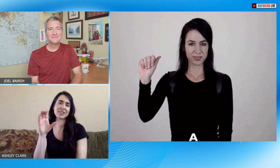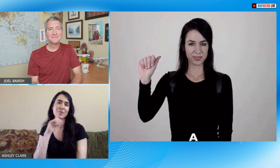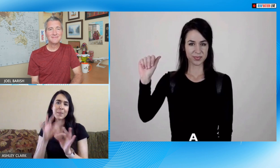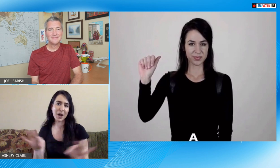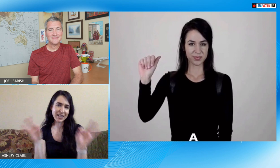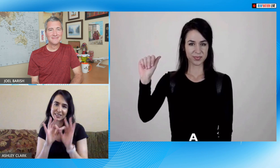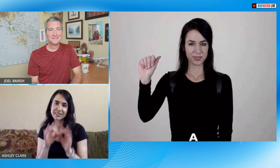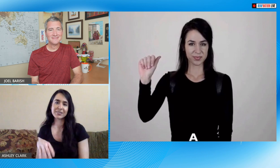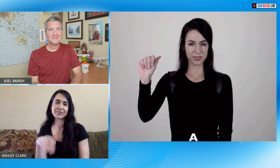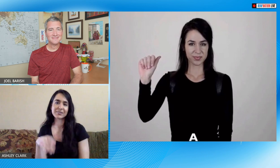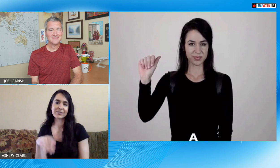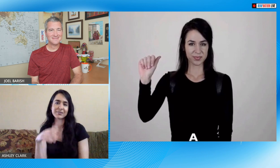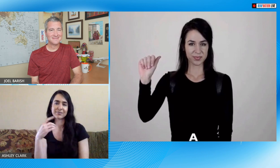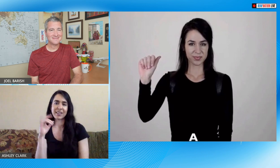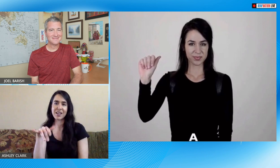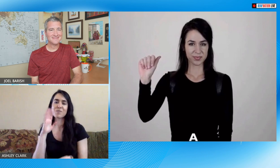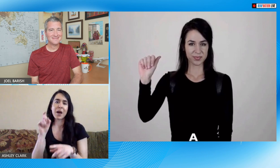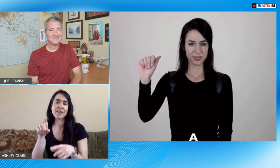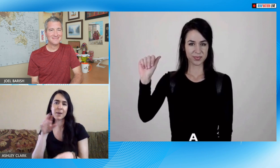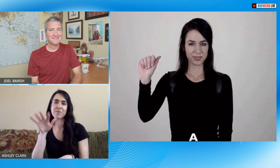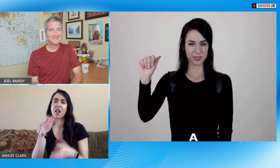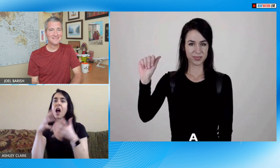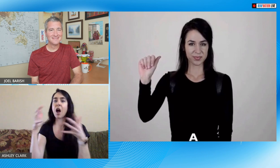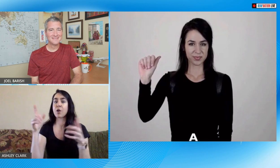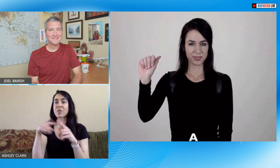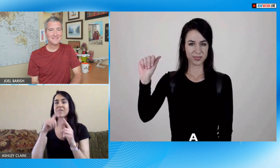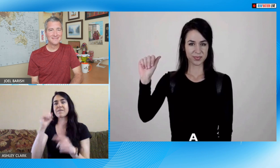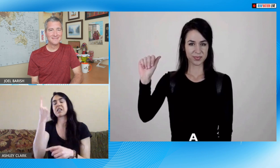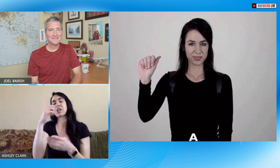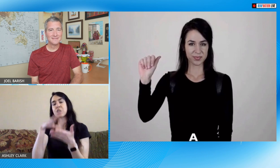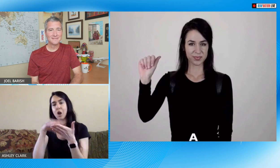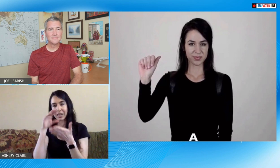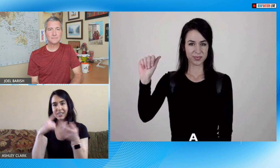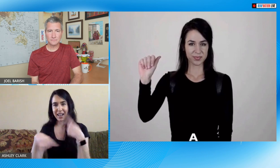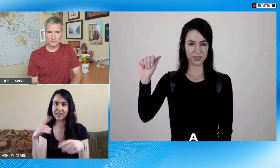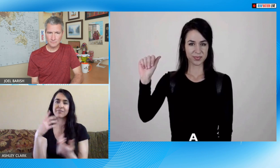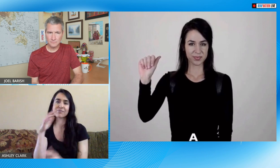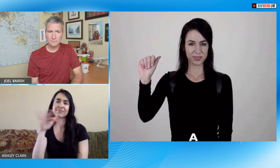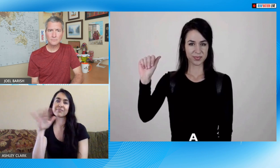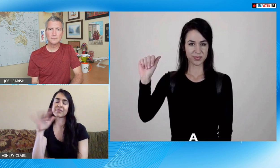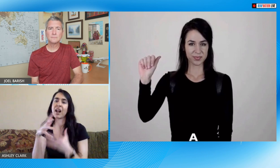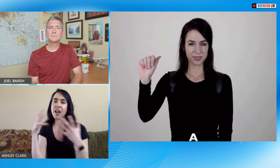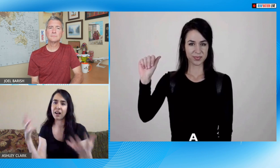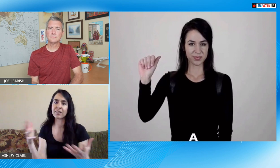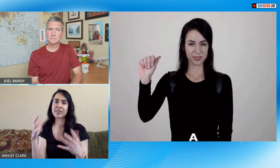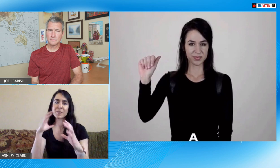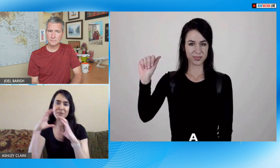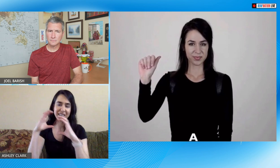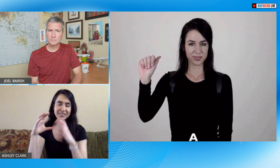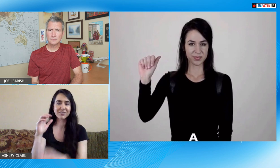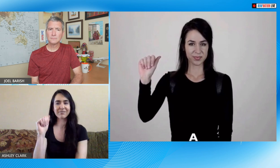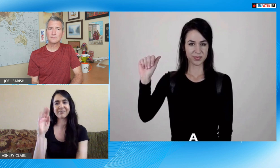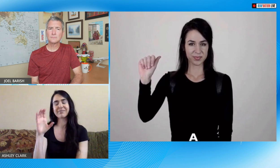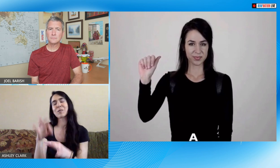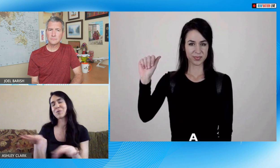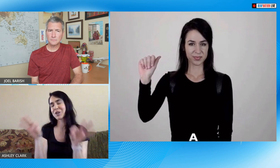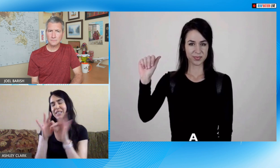learning sign language so I felt like teaching those ABCs right there in the beginning was very important so fingerspelling is the first thing people